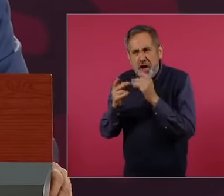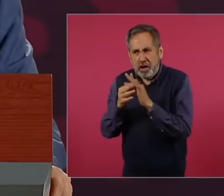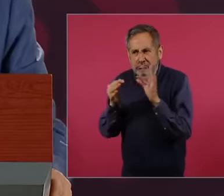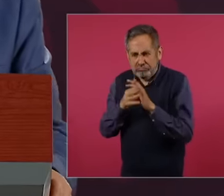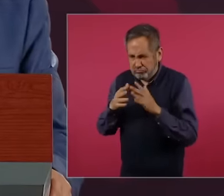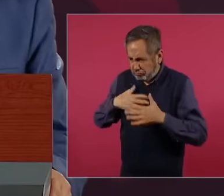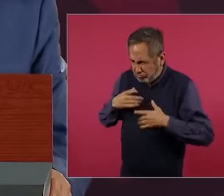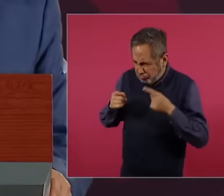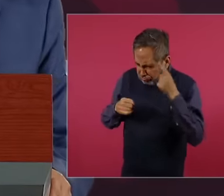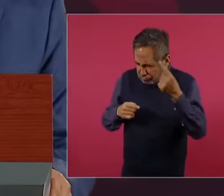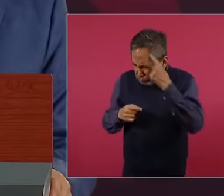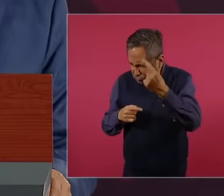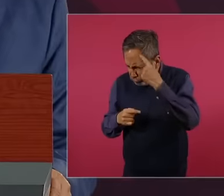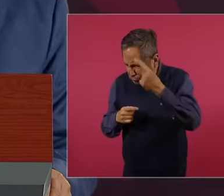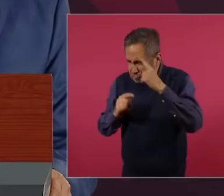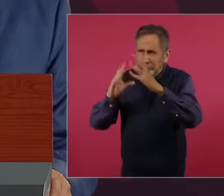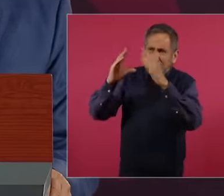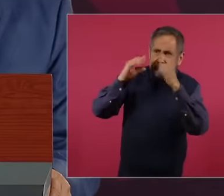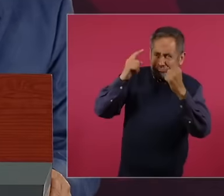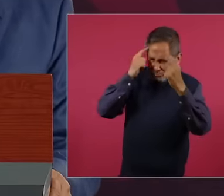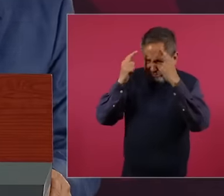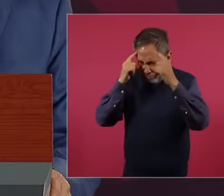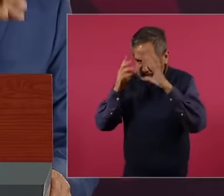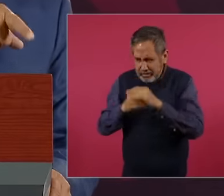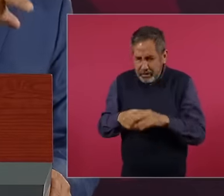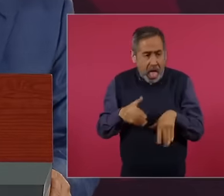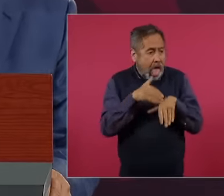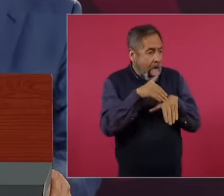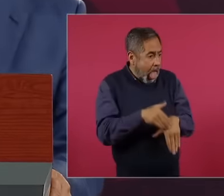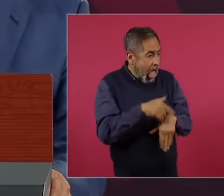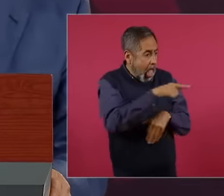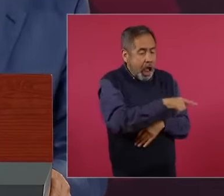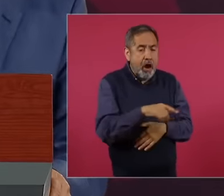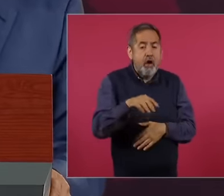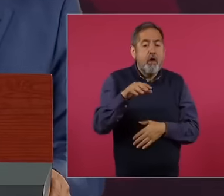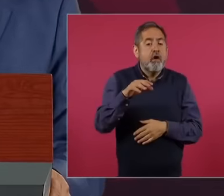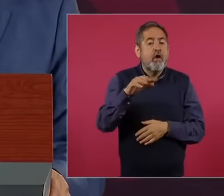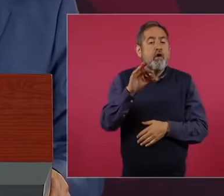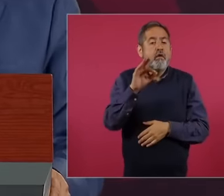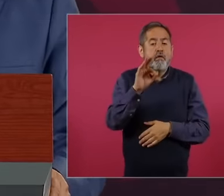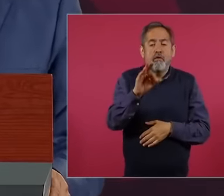adjusting to the recipes of the International Monetary Fund of the Bank